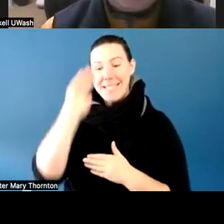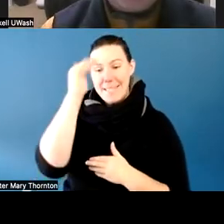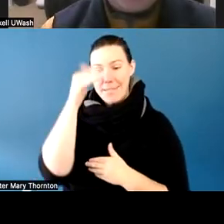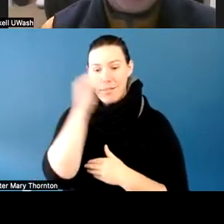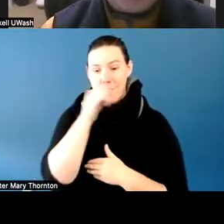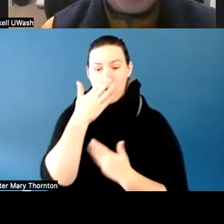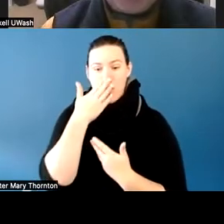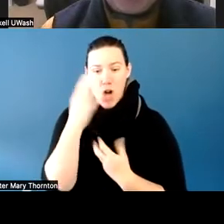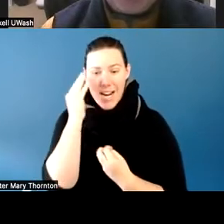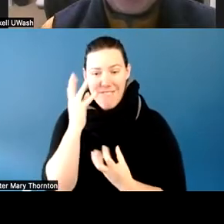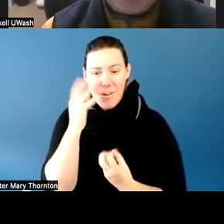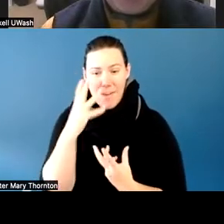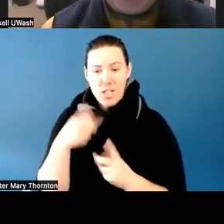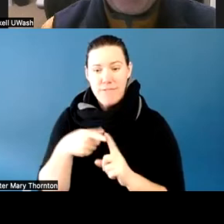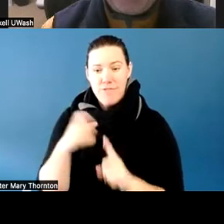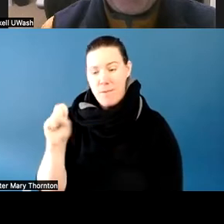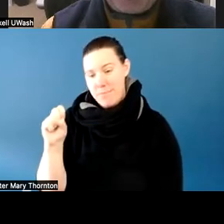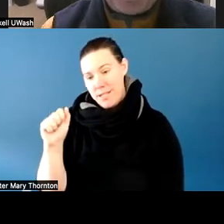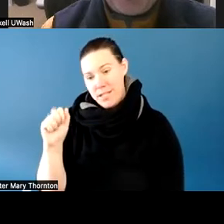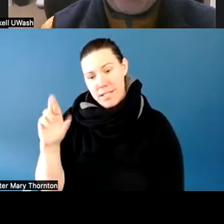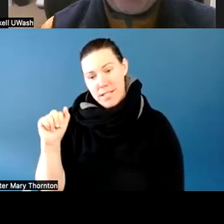from Sara and Marisa about pedagogy,